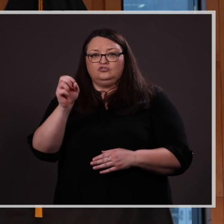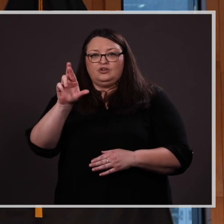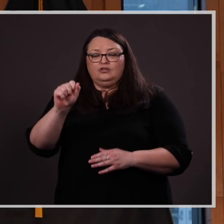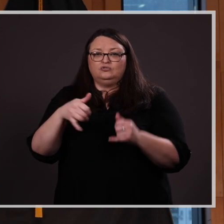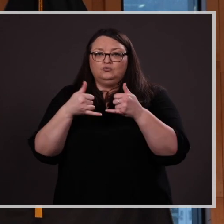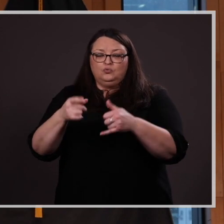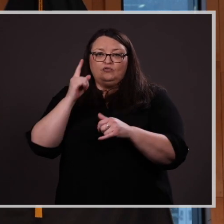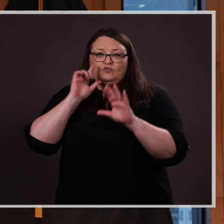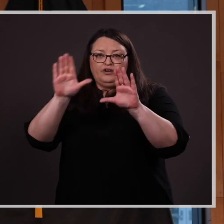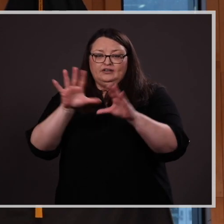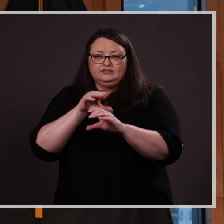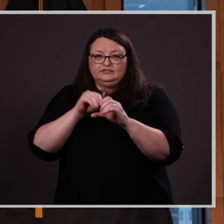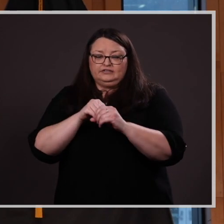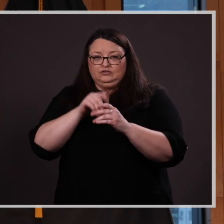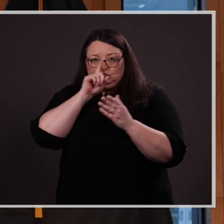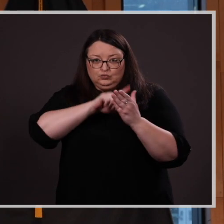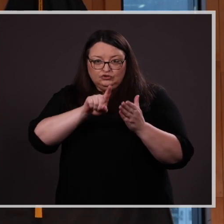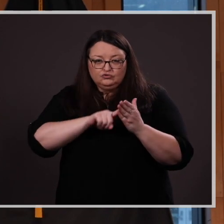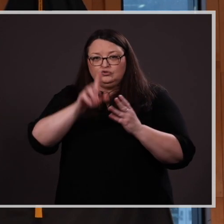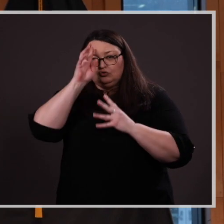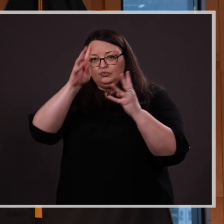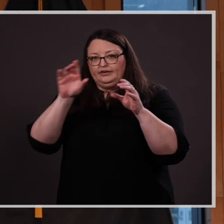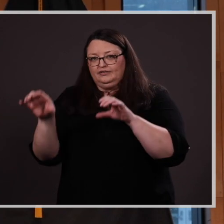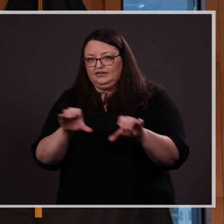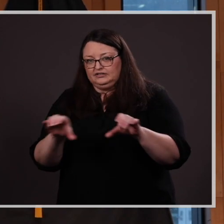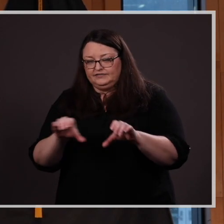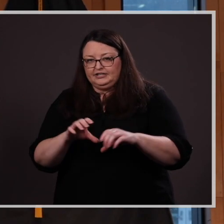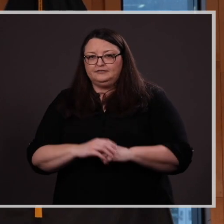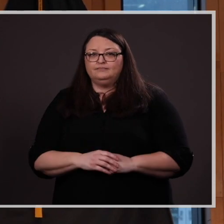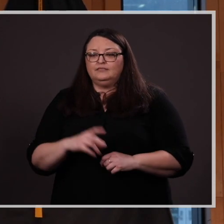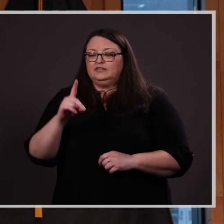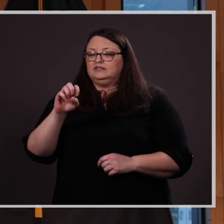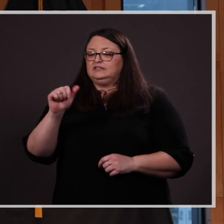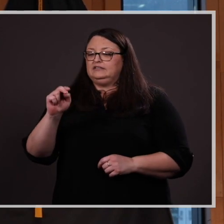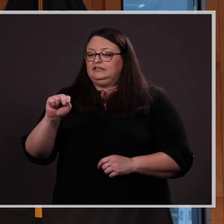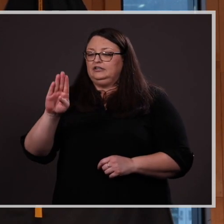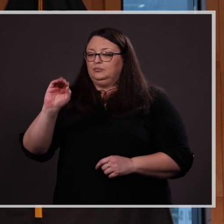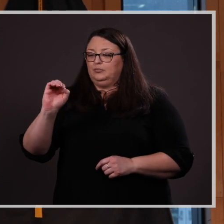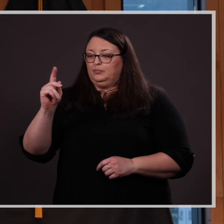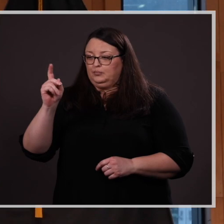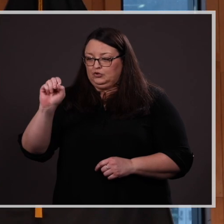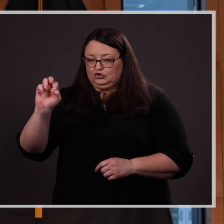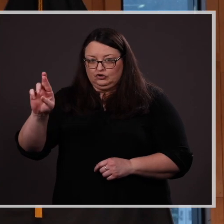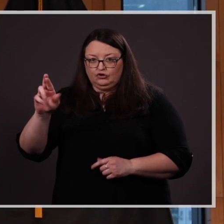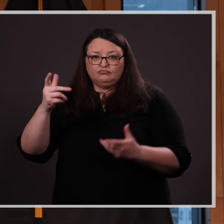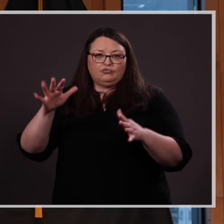in Research and Creative Activity. Dean Boocker has already highlighted Aya’s